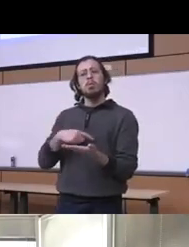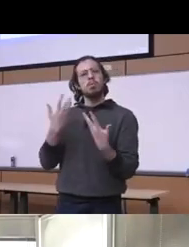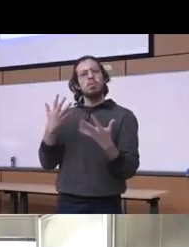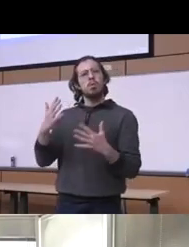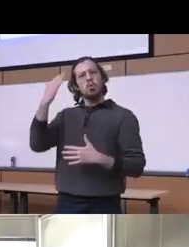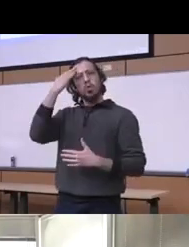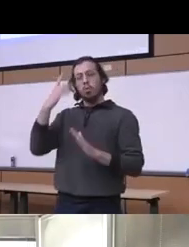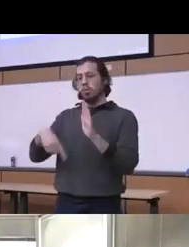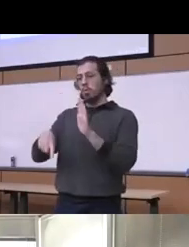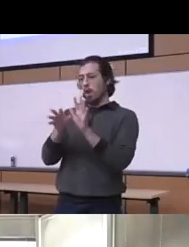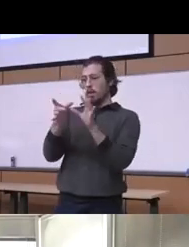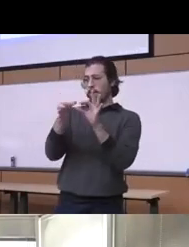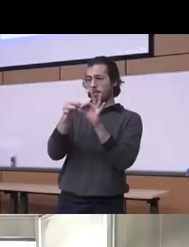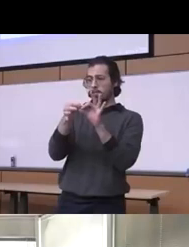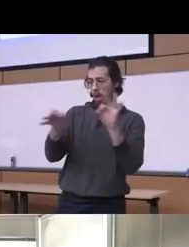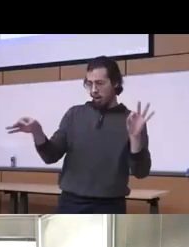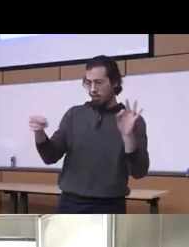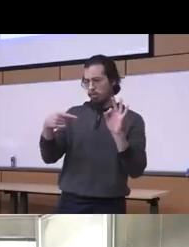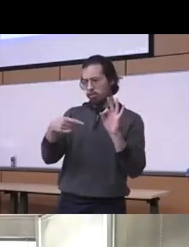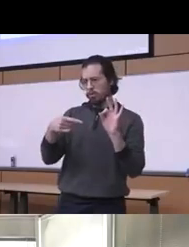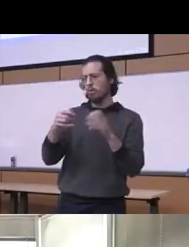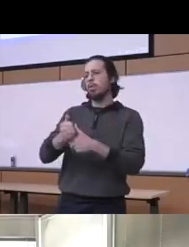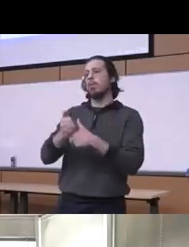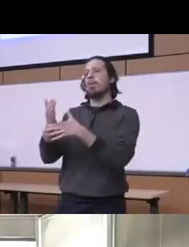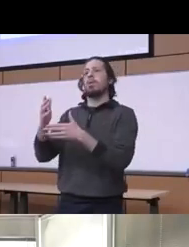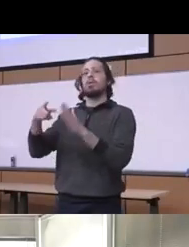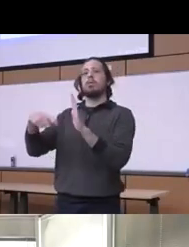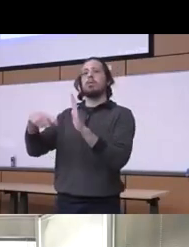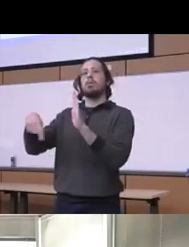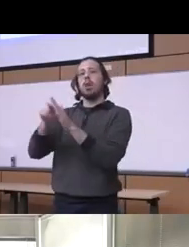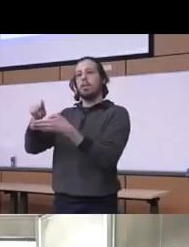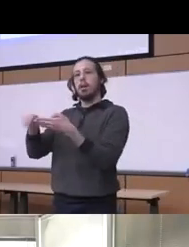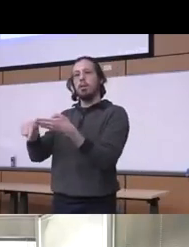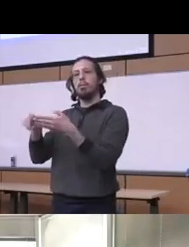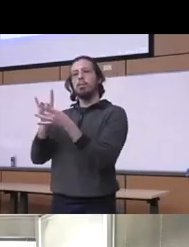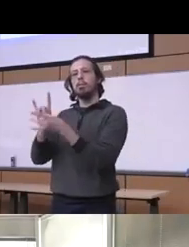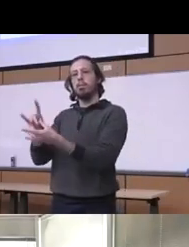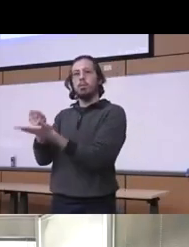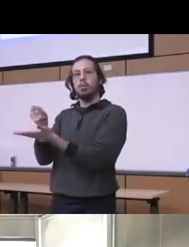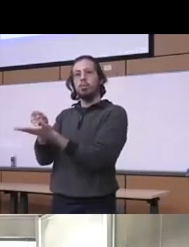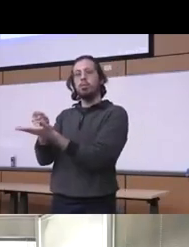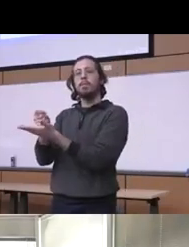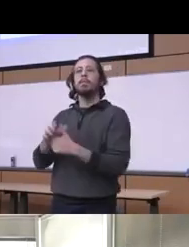language can have negative outcomes when it comes to treatment just this is really kind of